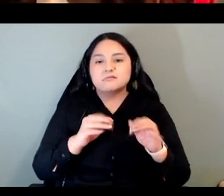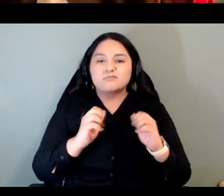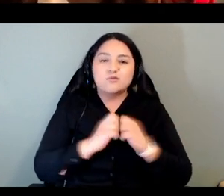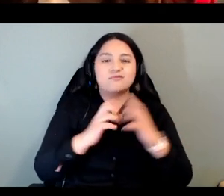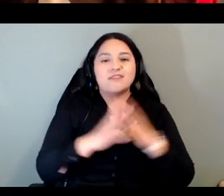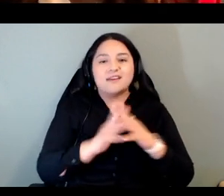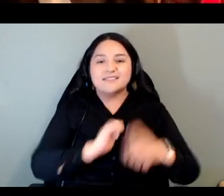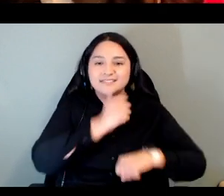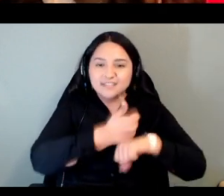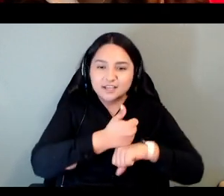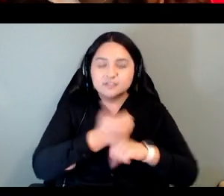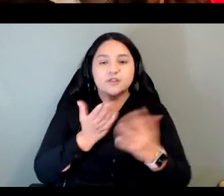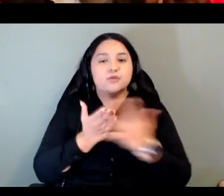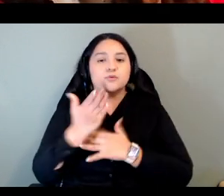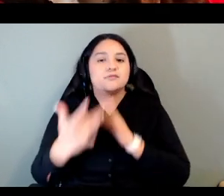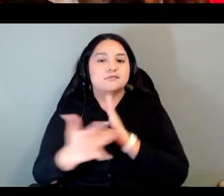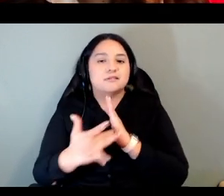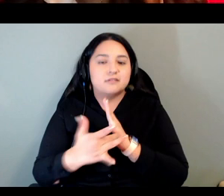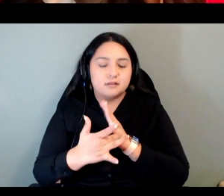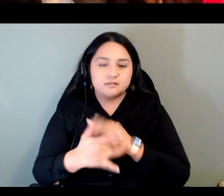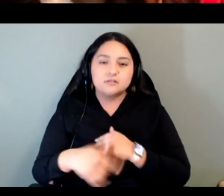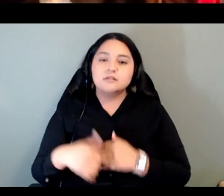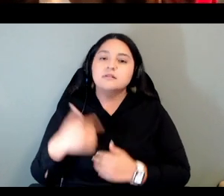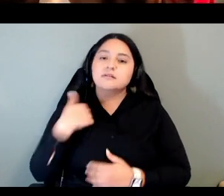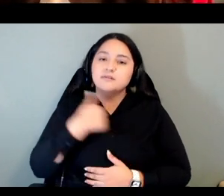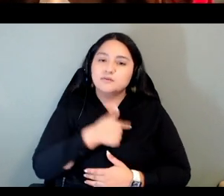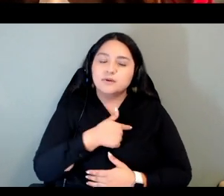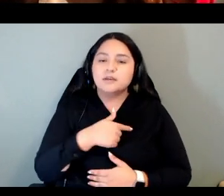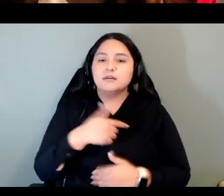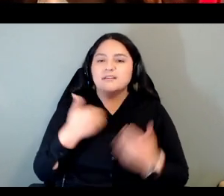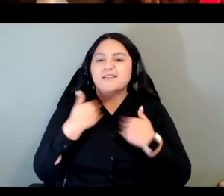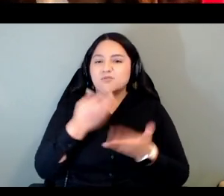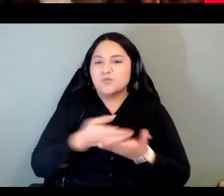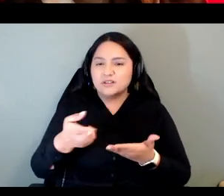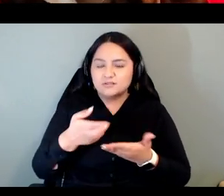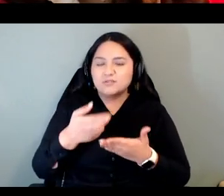the process of creating an open access guidebook with resources for communities who want to